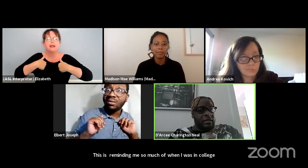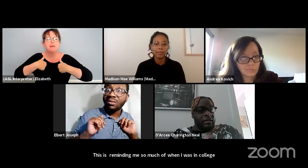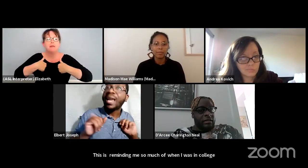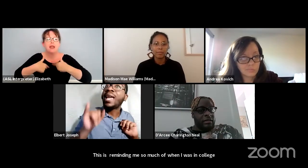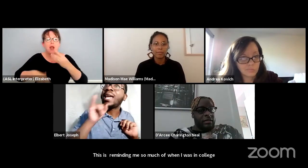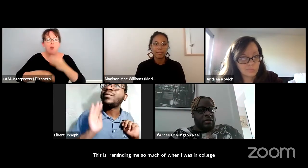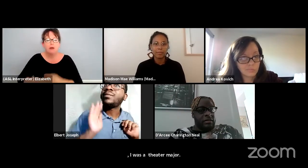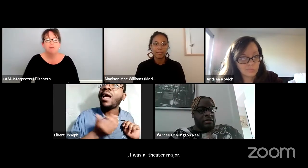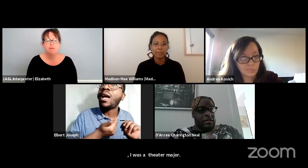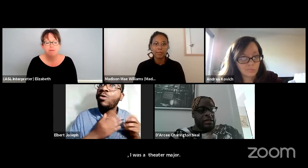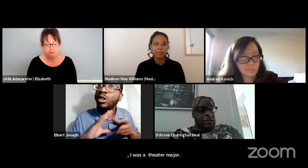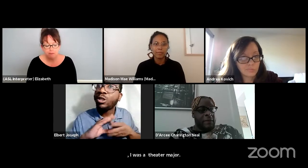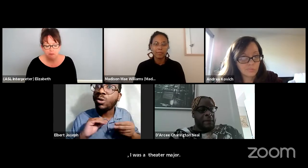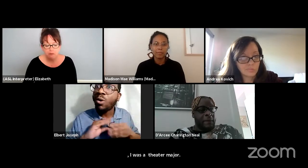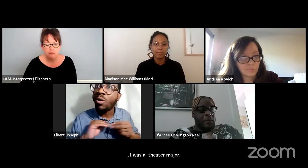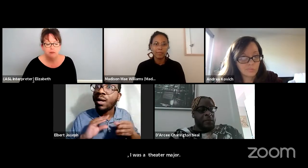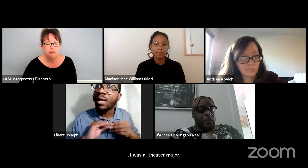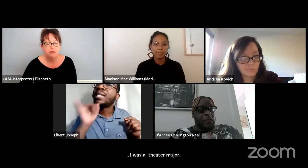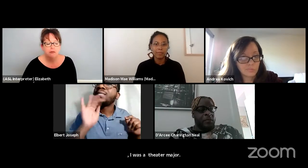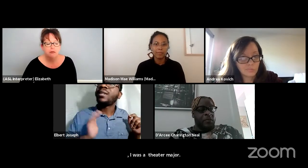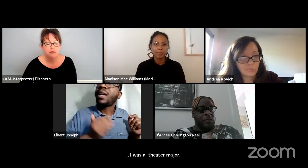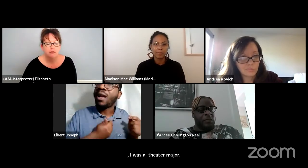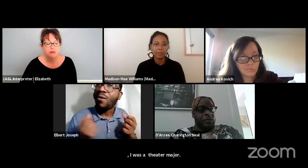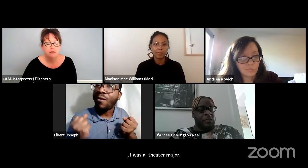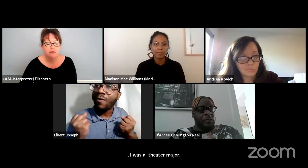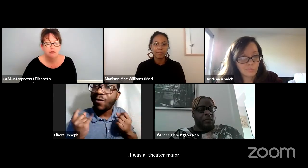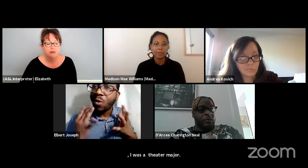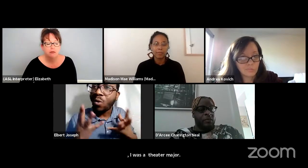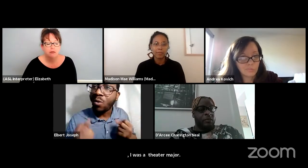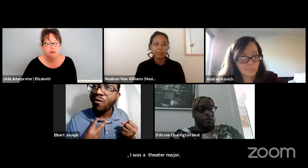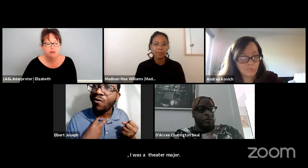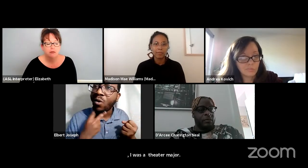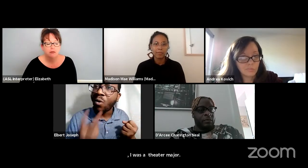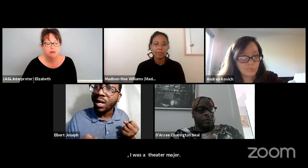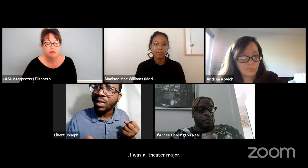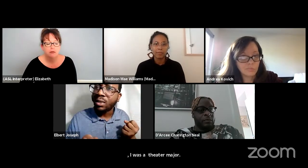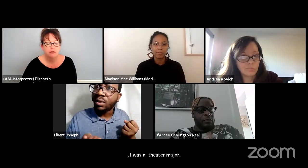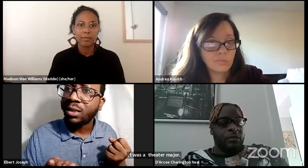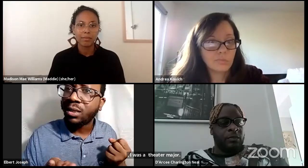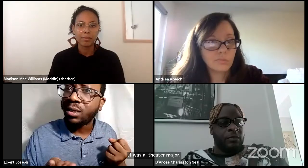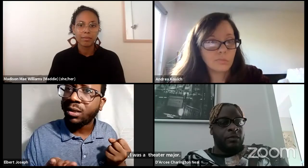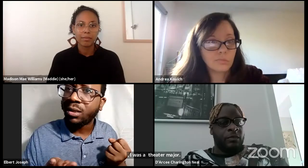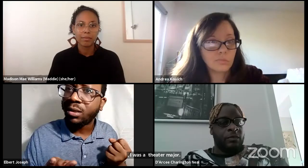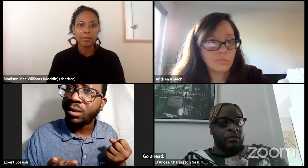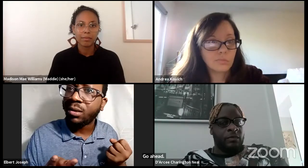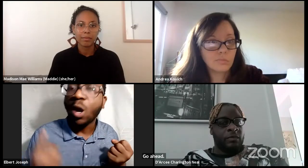It's time for us individuals who have disabilities for our stories and our voices